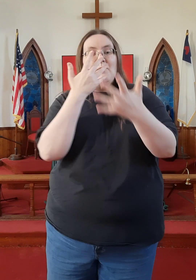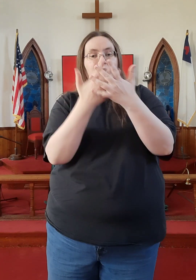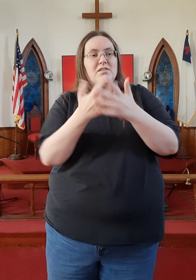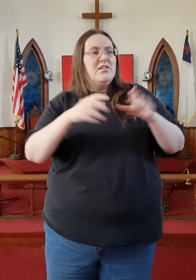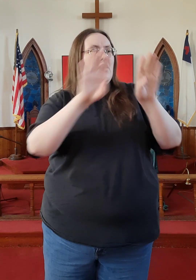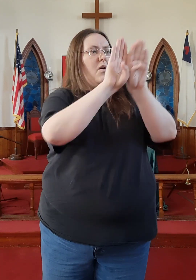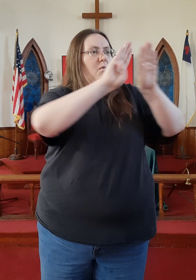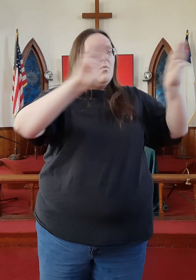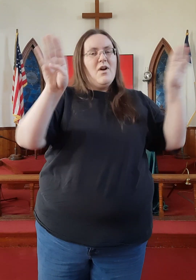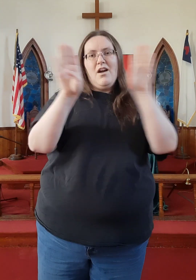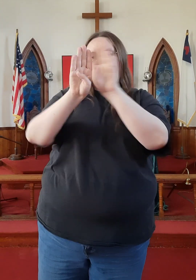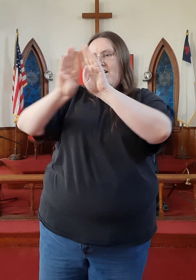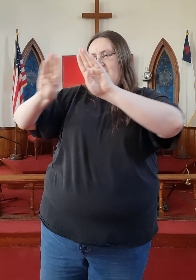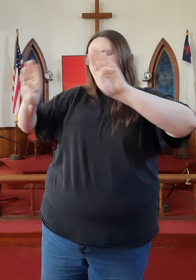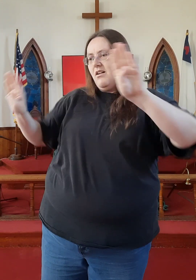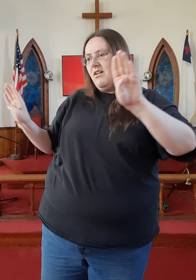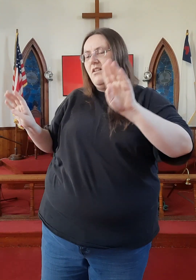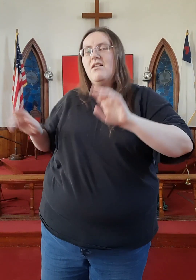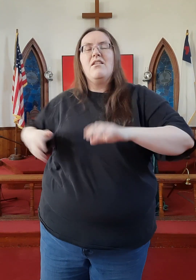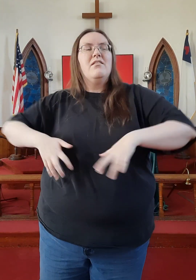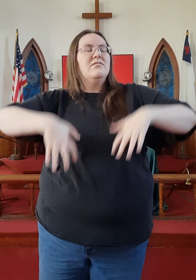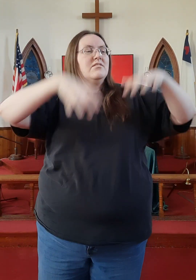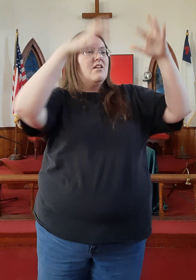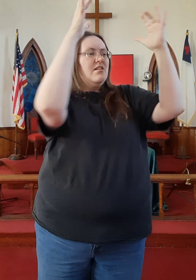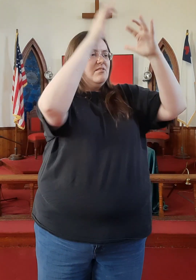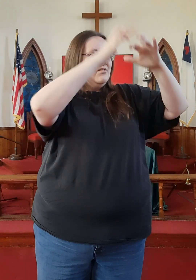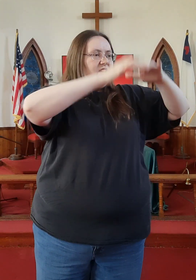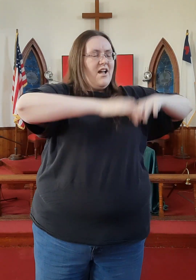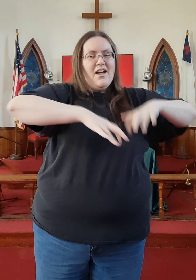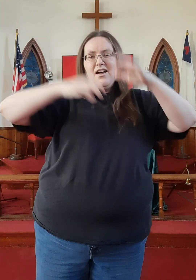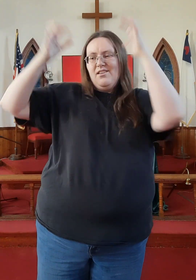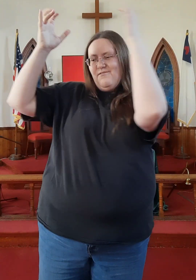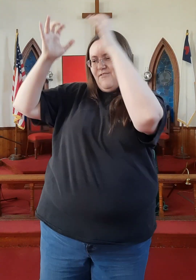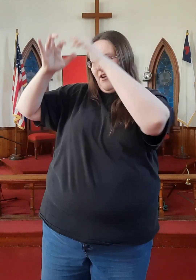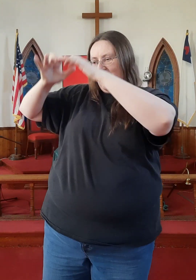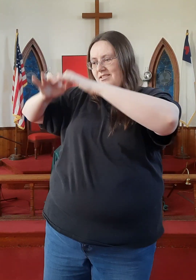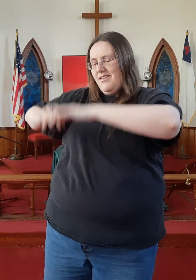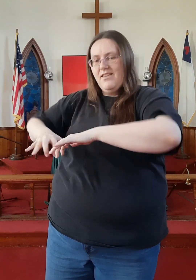The prison walls started falling